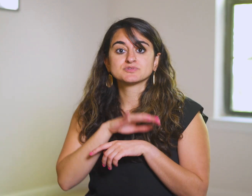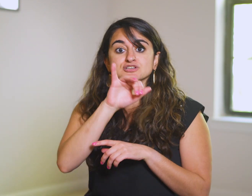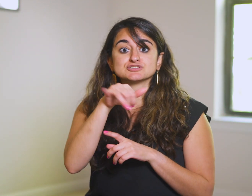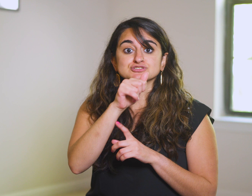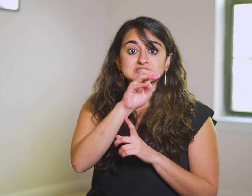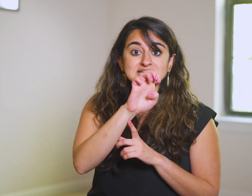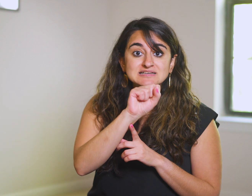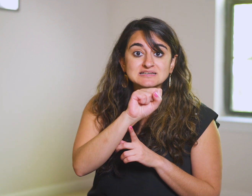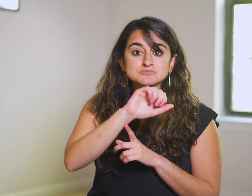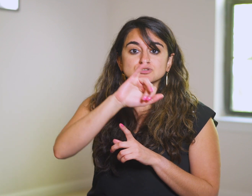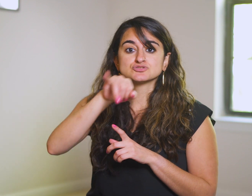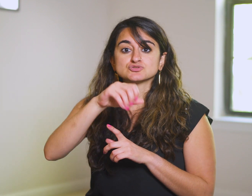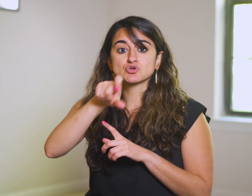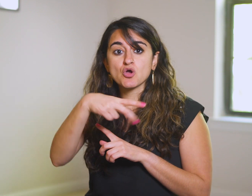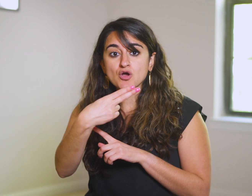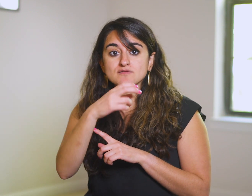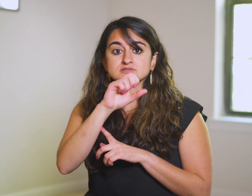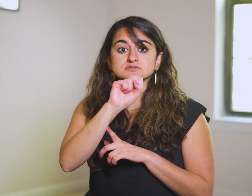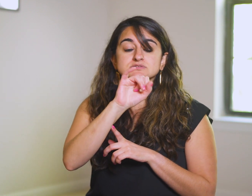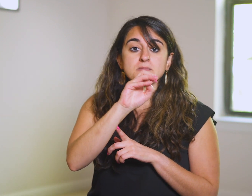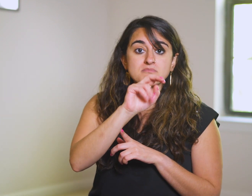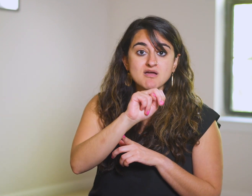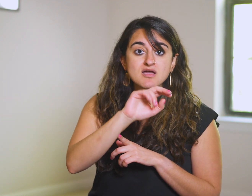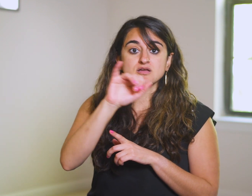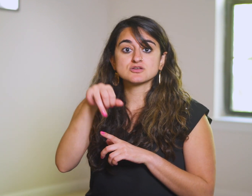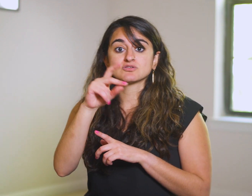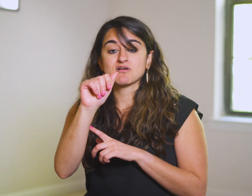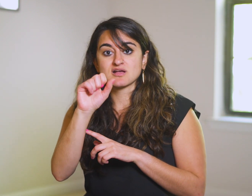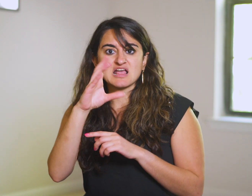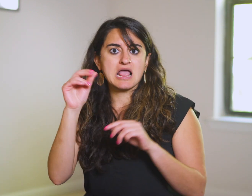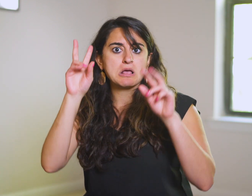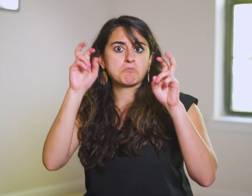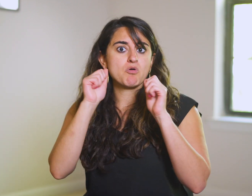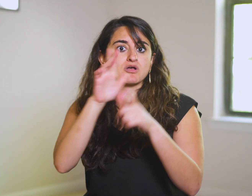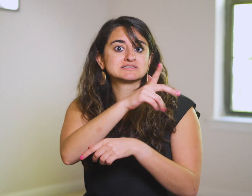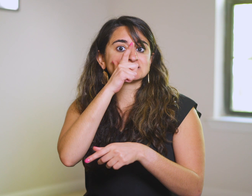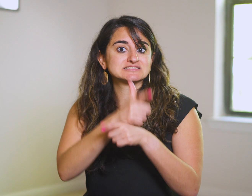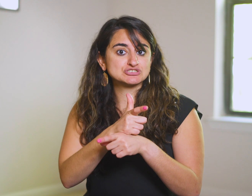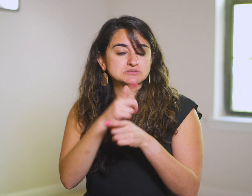James, Joseph, Simon, Judas, and “all” His sisters,